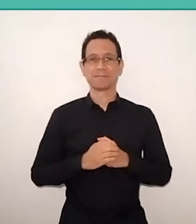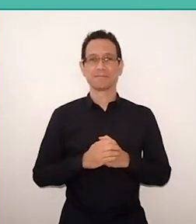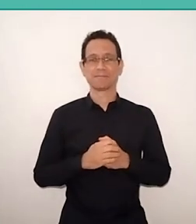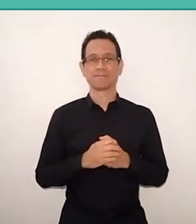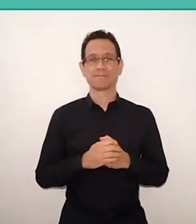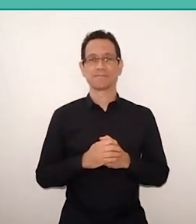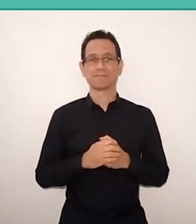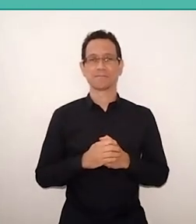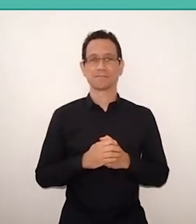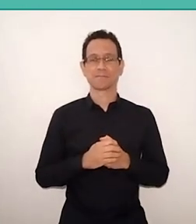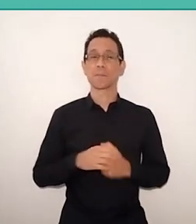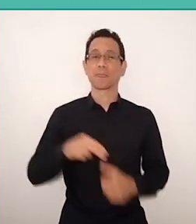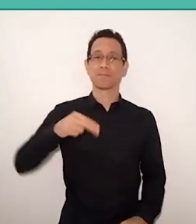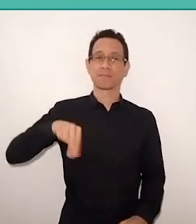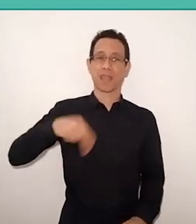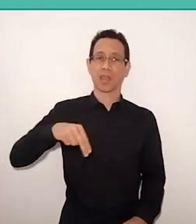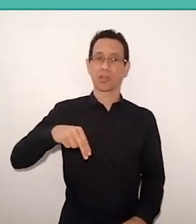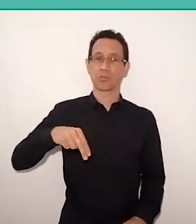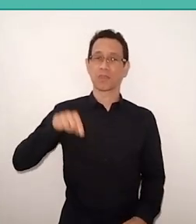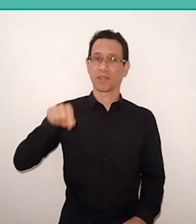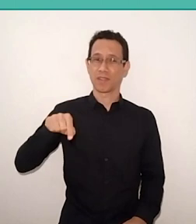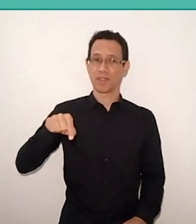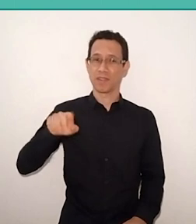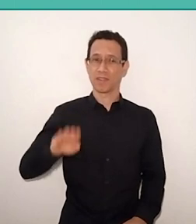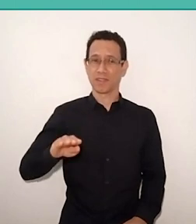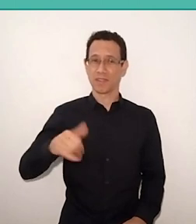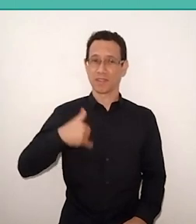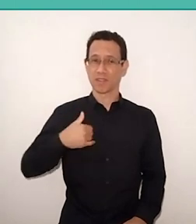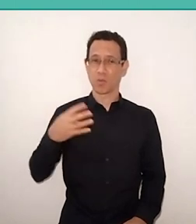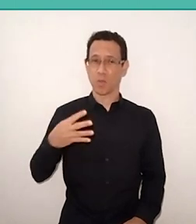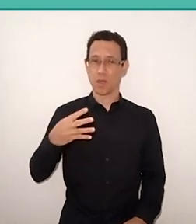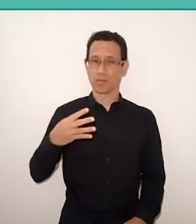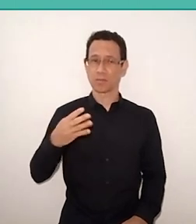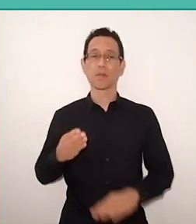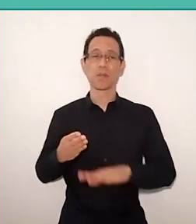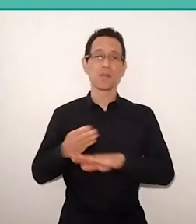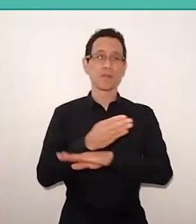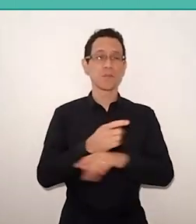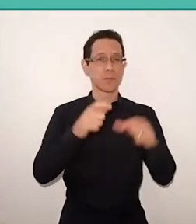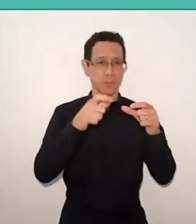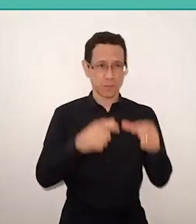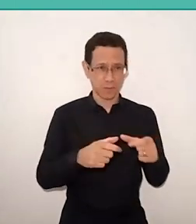My grandson, one day, four-year-old, asked me to take him to McDonald's, and I said I wouldn't take it,